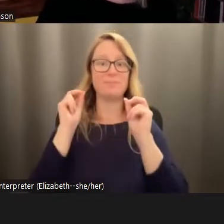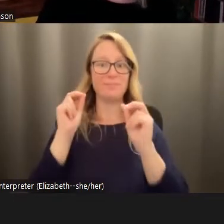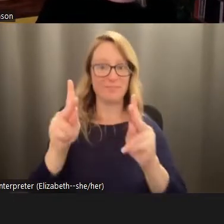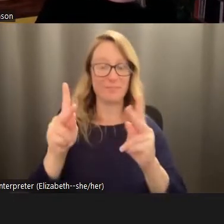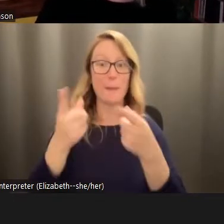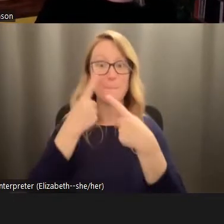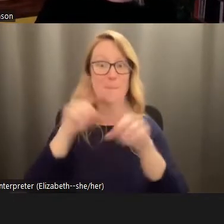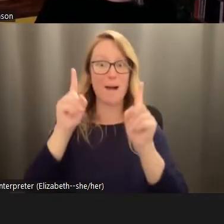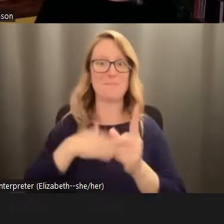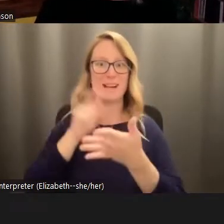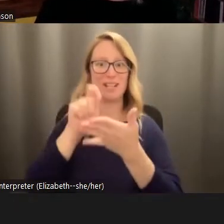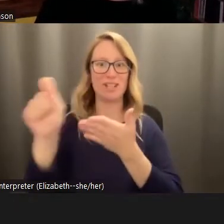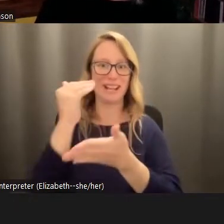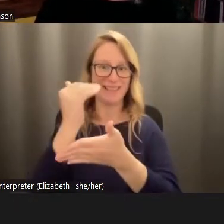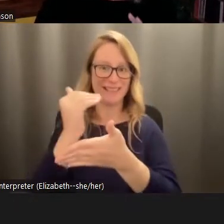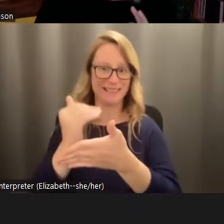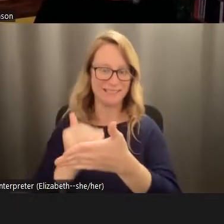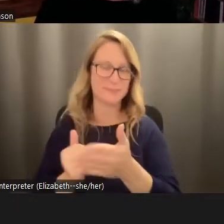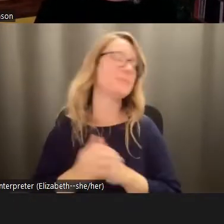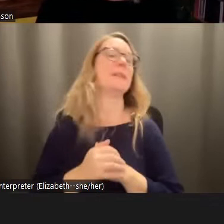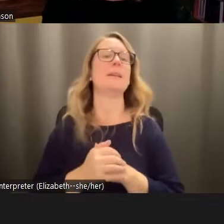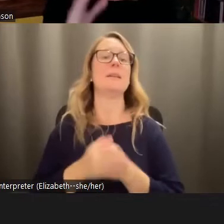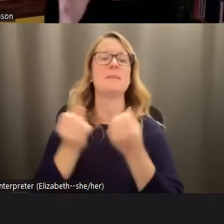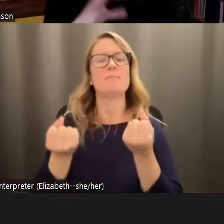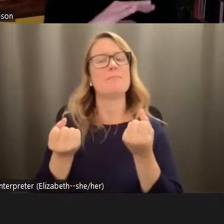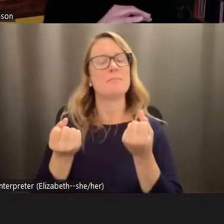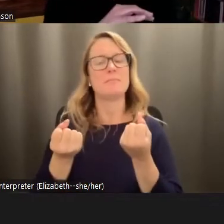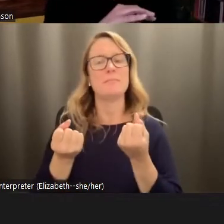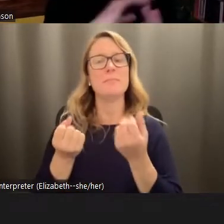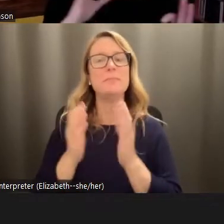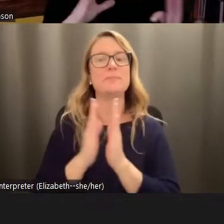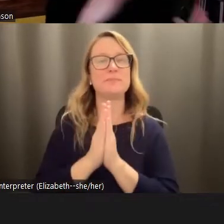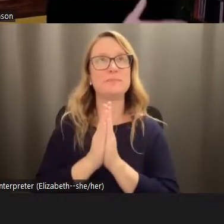my checklist. And there are many there, there are, these are a